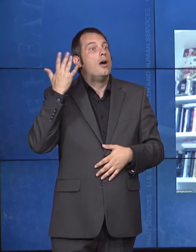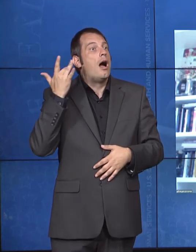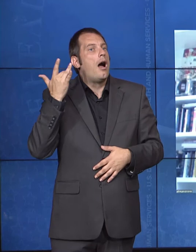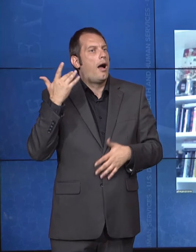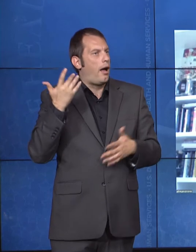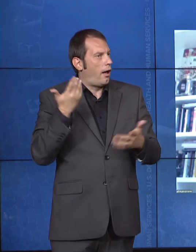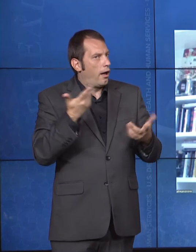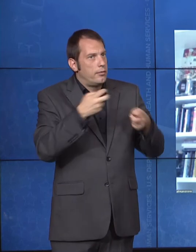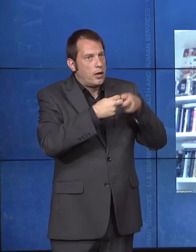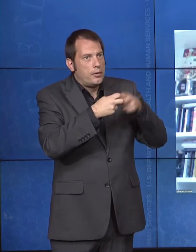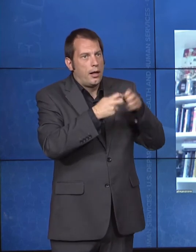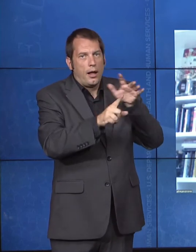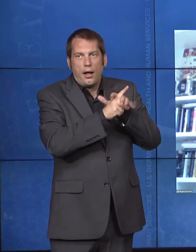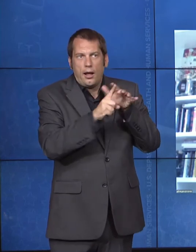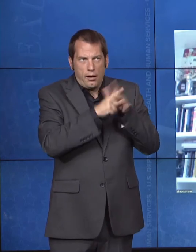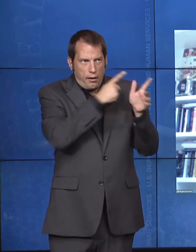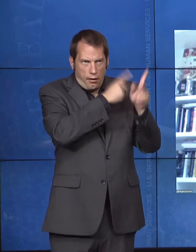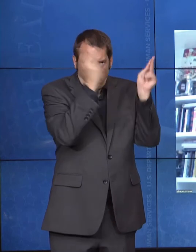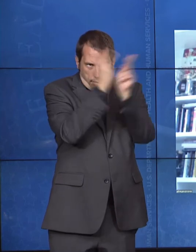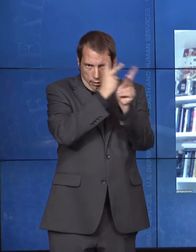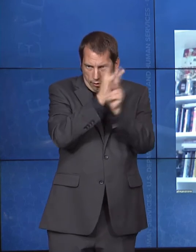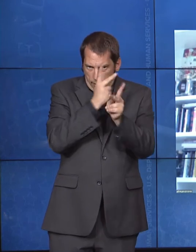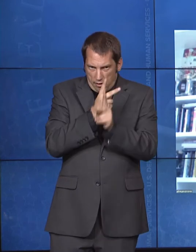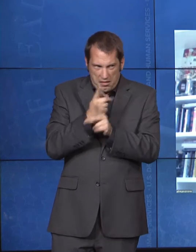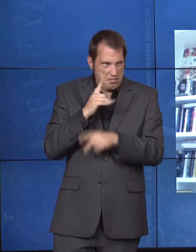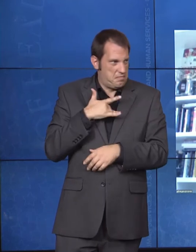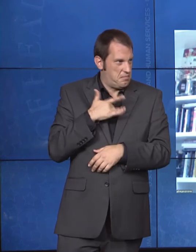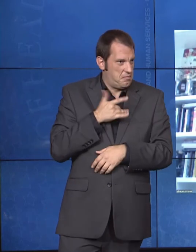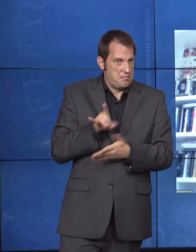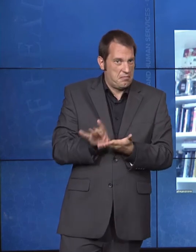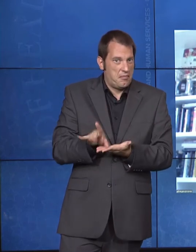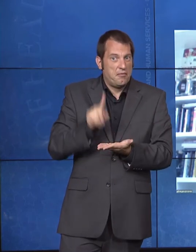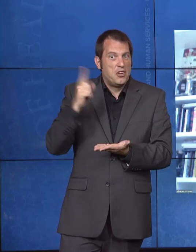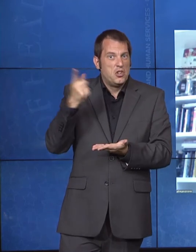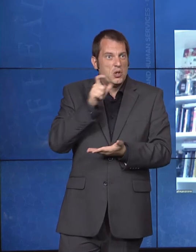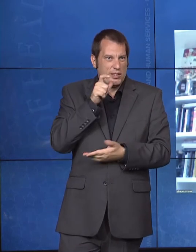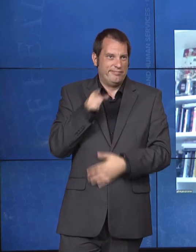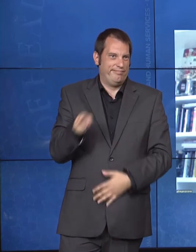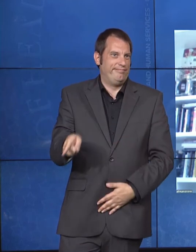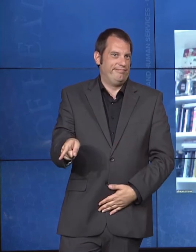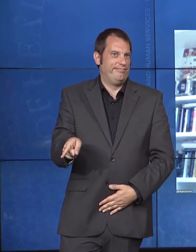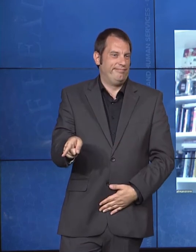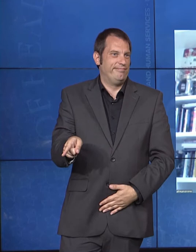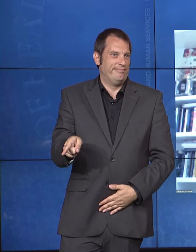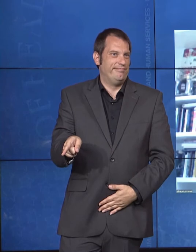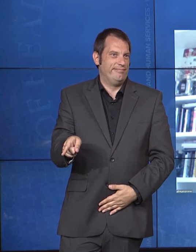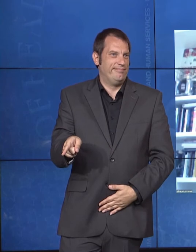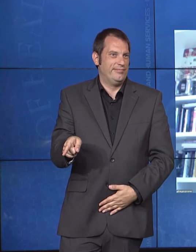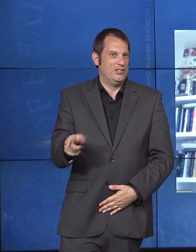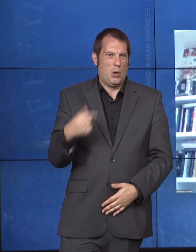and reached a voluntary resolution or early case resolution process and that state in question, changed their plans very quickly.